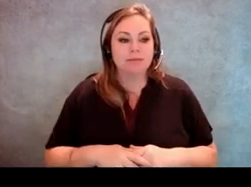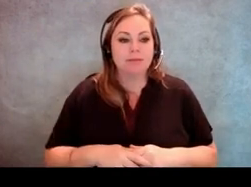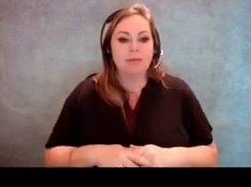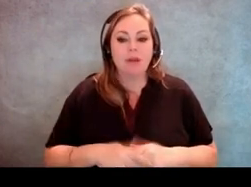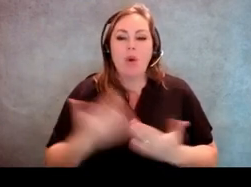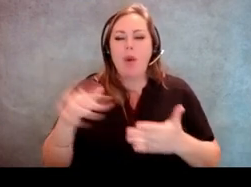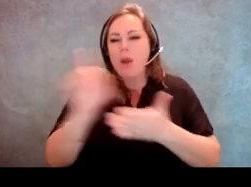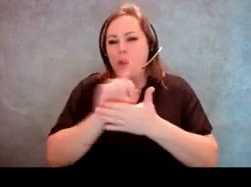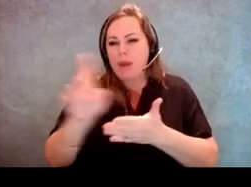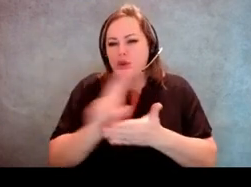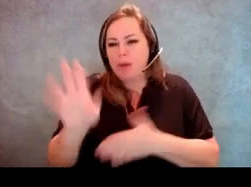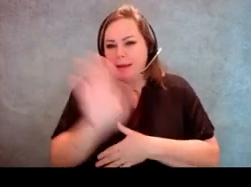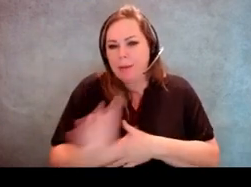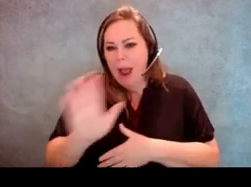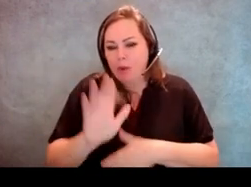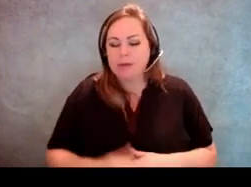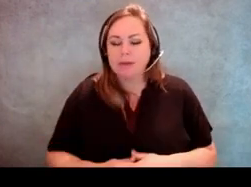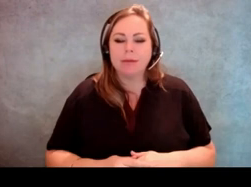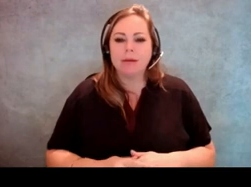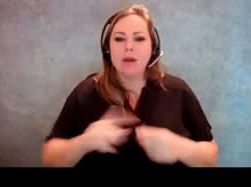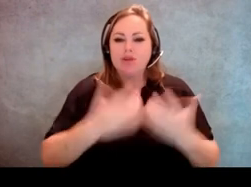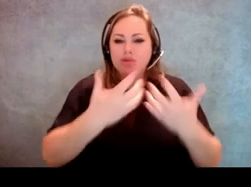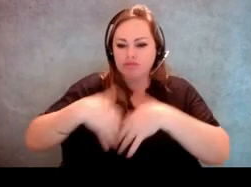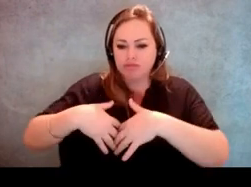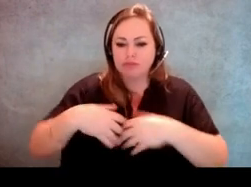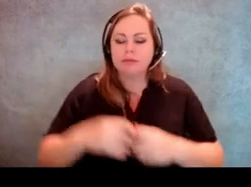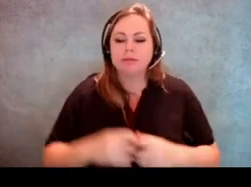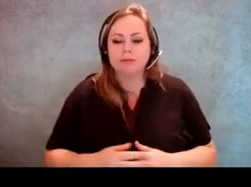or two to get it up on our website.